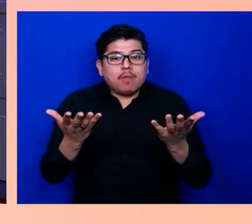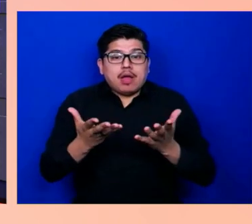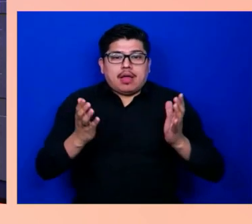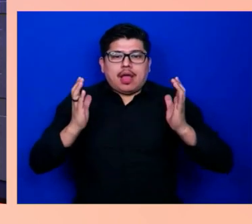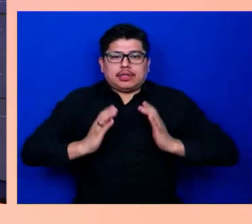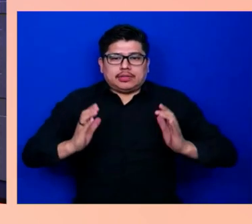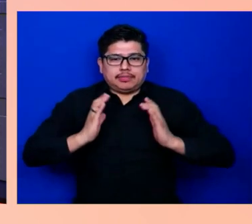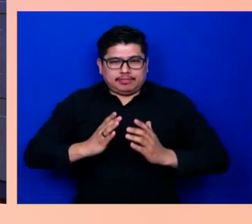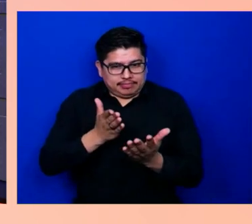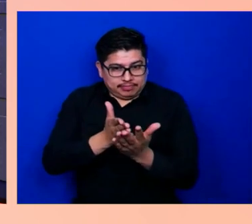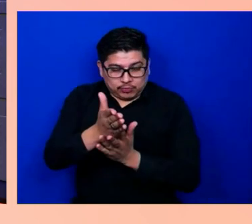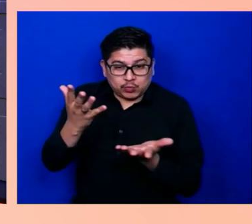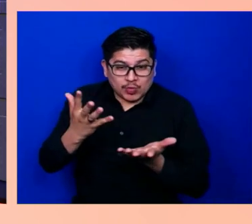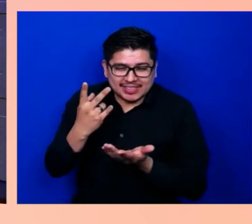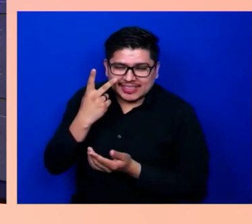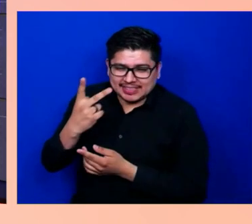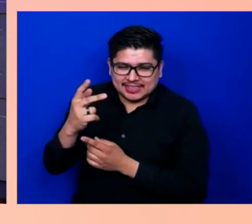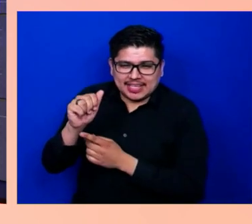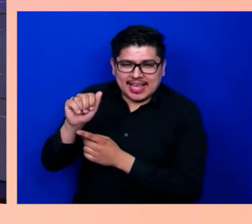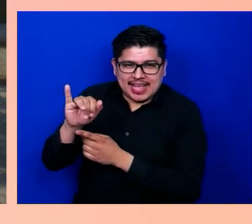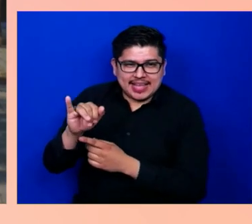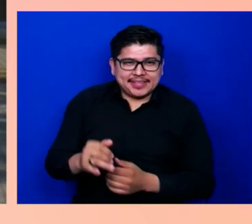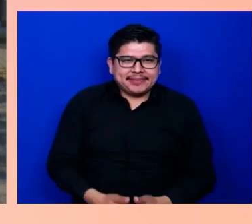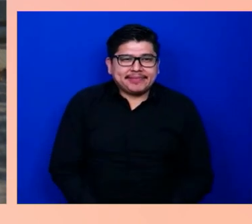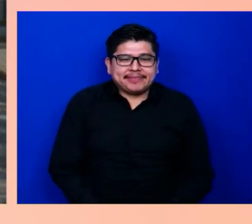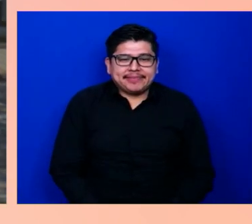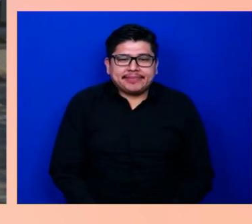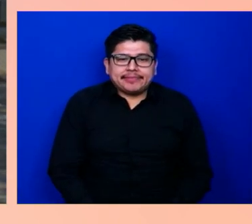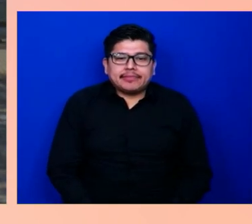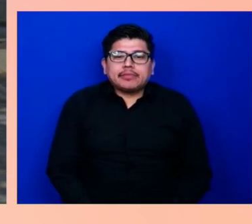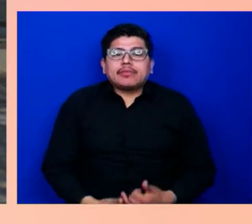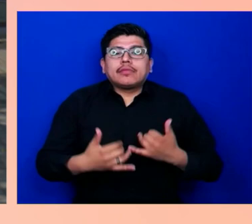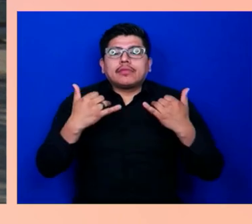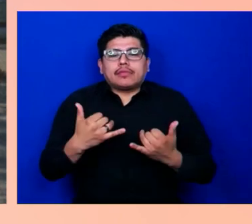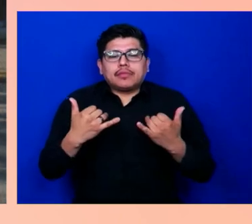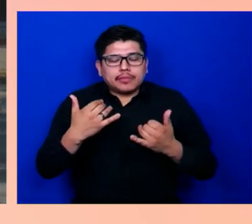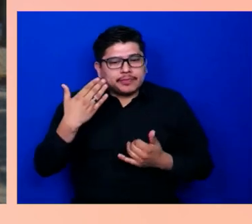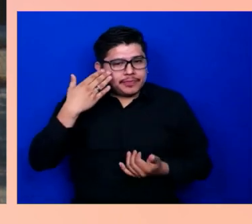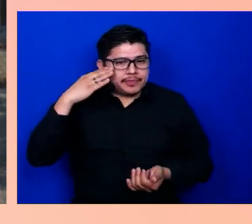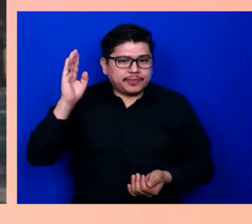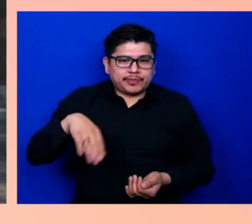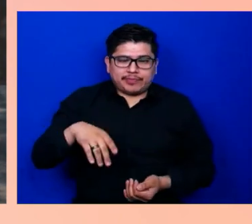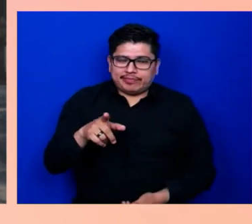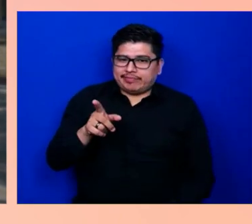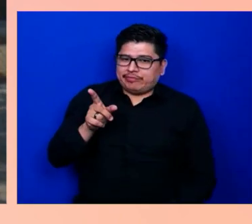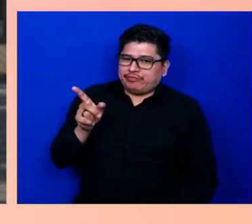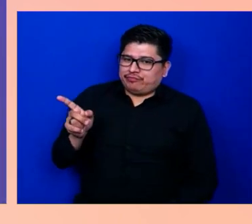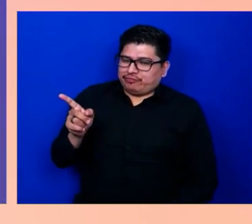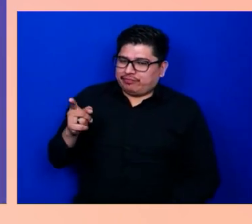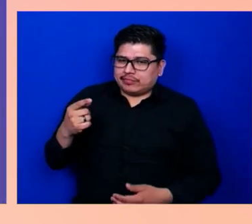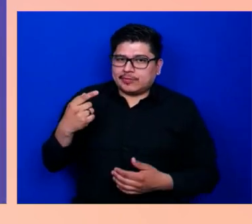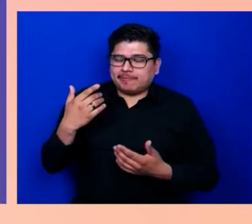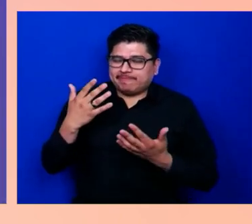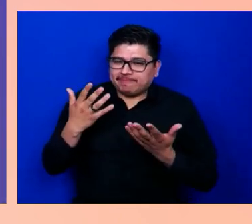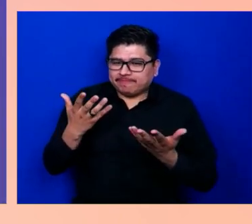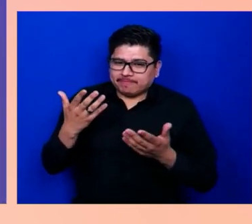Now Saqib, I know you and I know that you're always working on something new for Seeing AI and